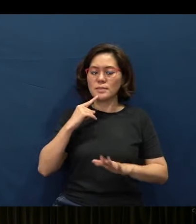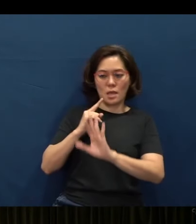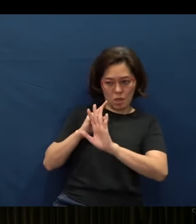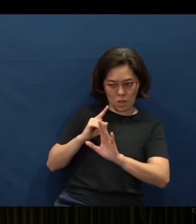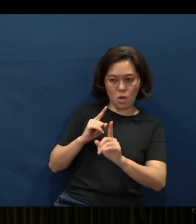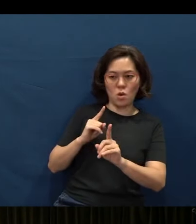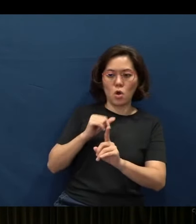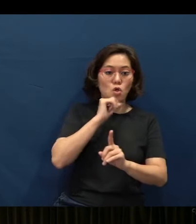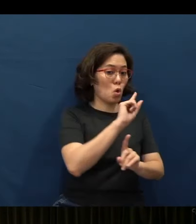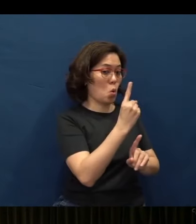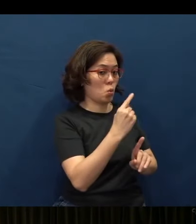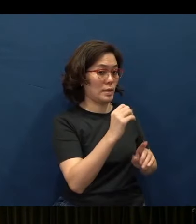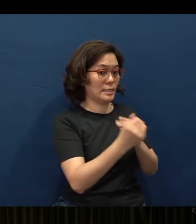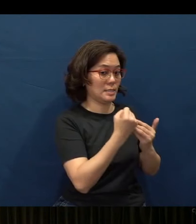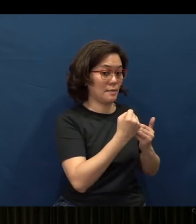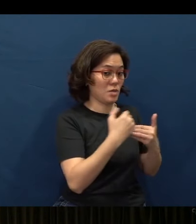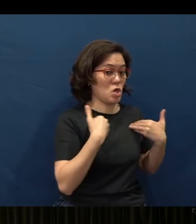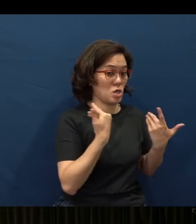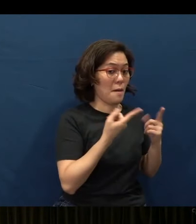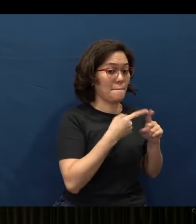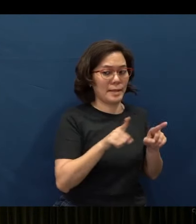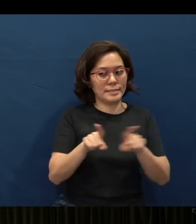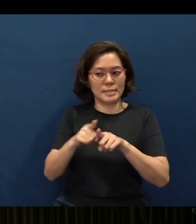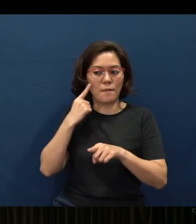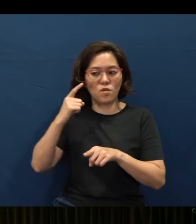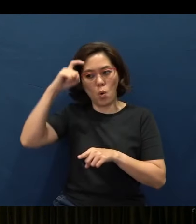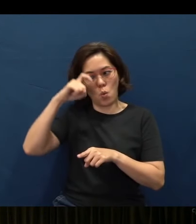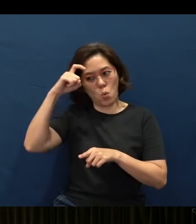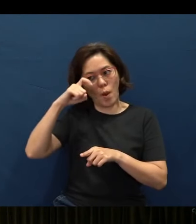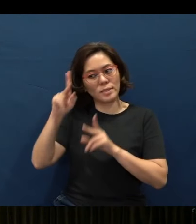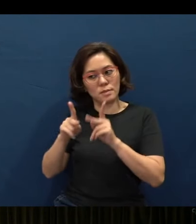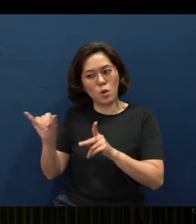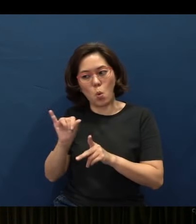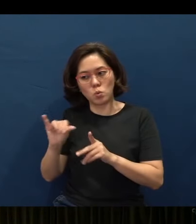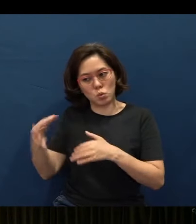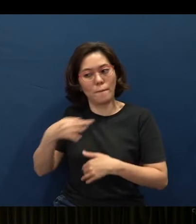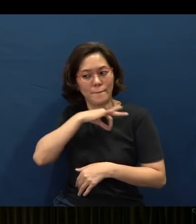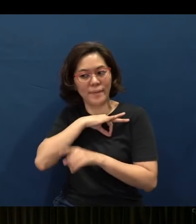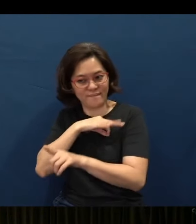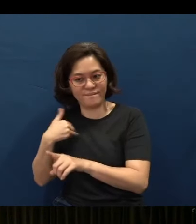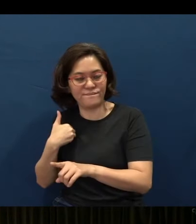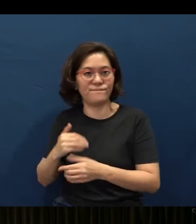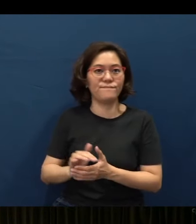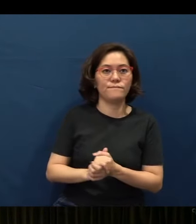(for) the simple (and) the young - the wise will also benefit from it.” Okay?